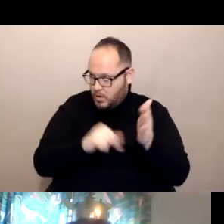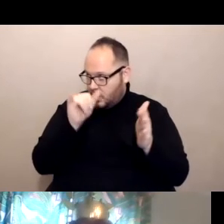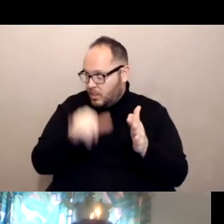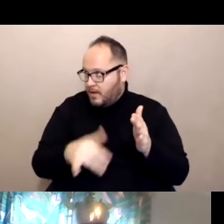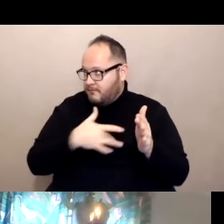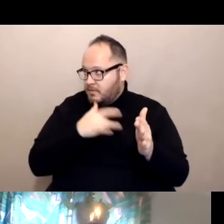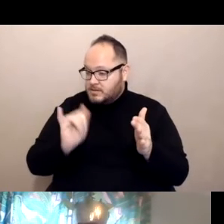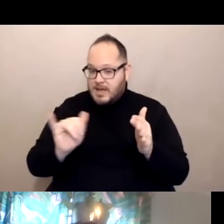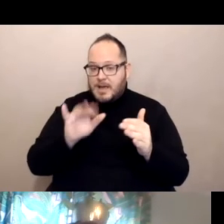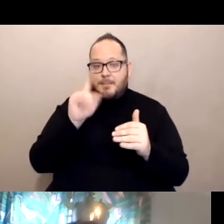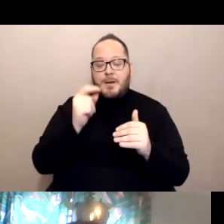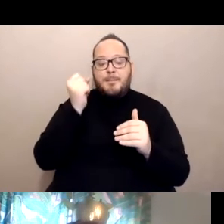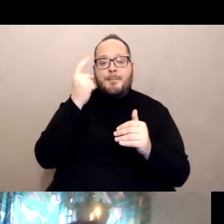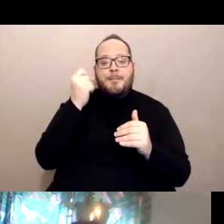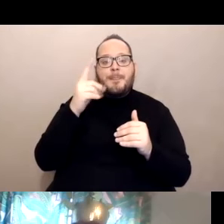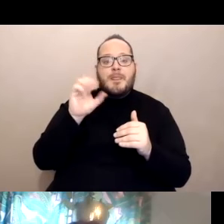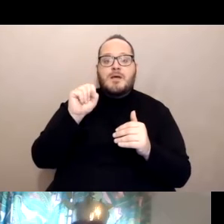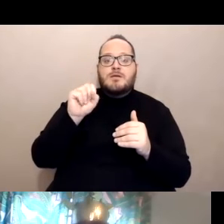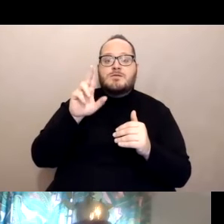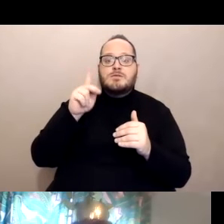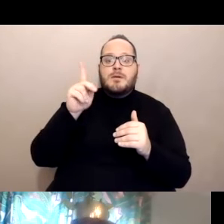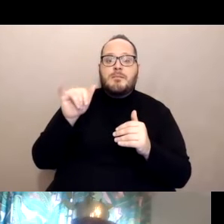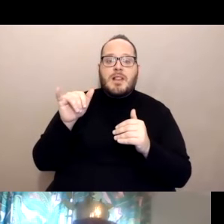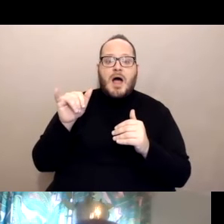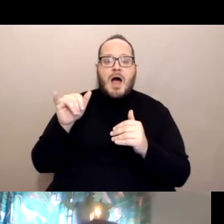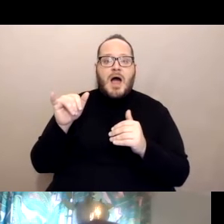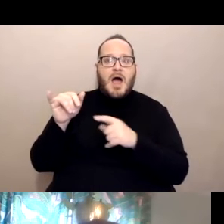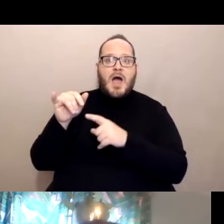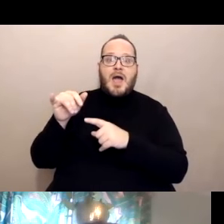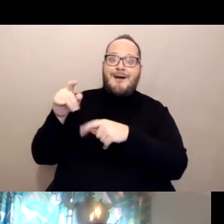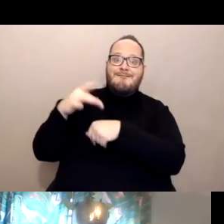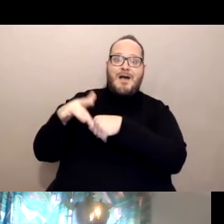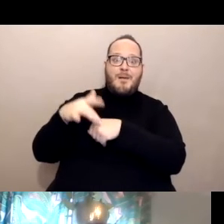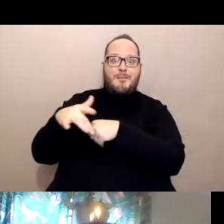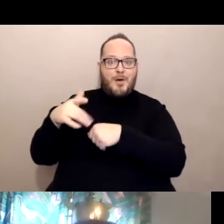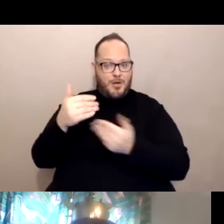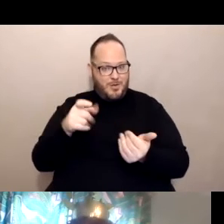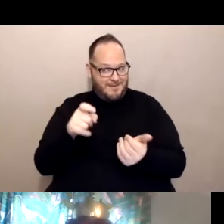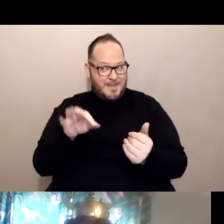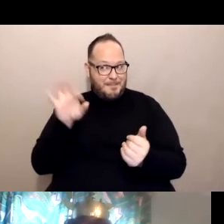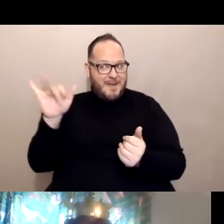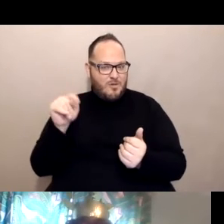the fact that you have to pay for it. If you are hearing about any instances where people are paying for vaccines